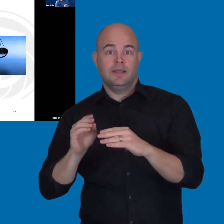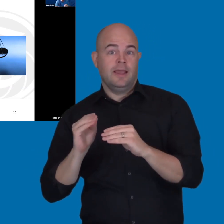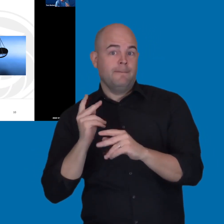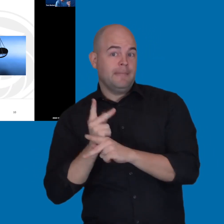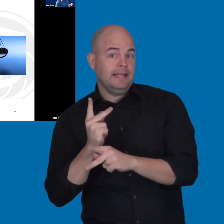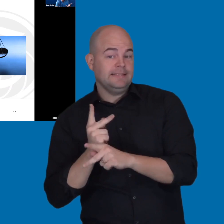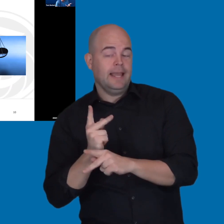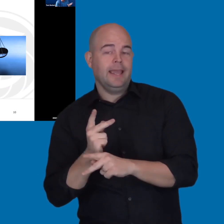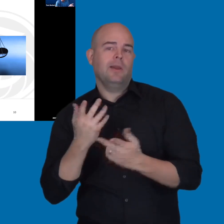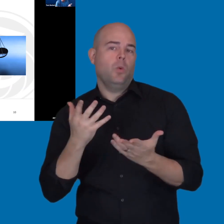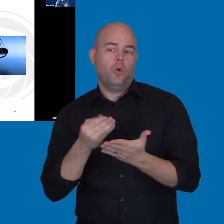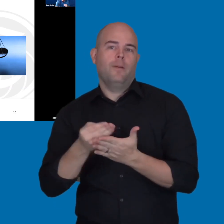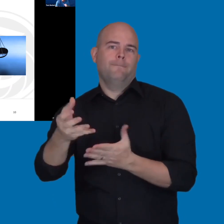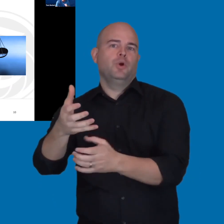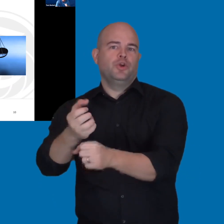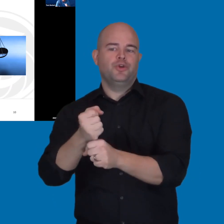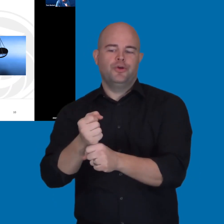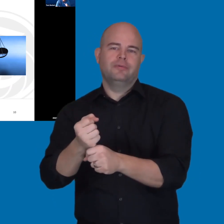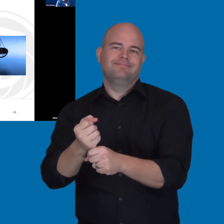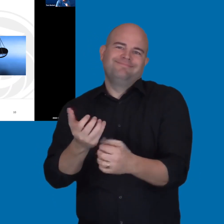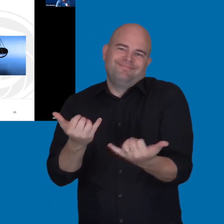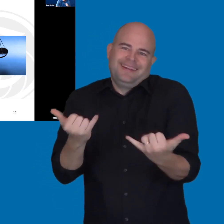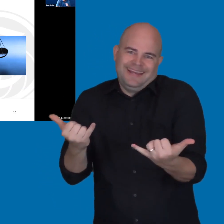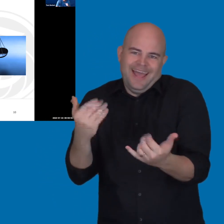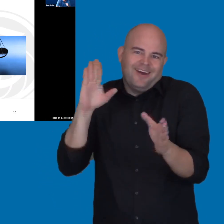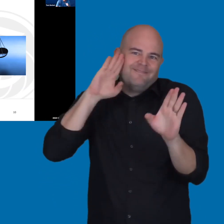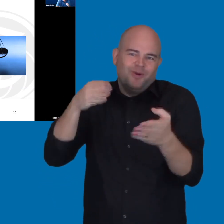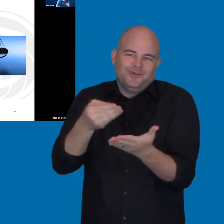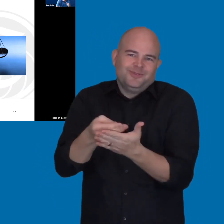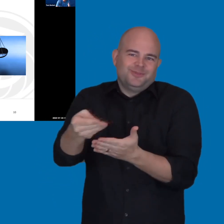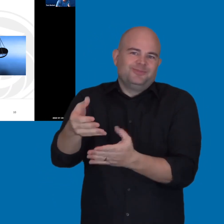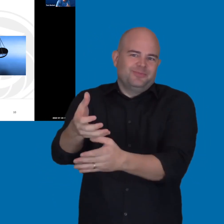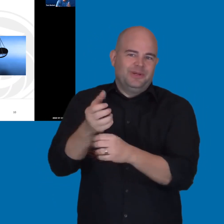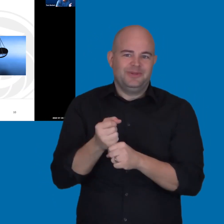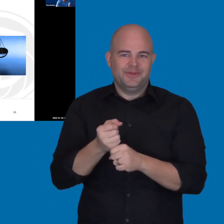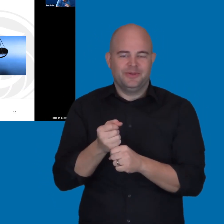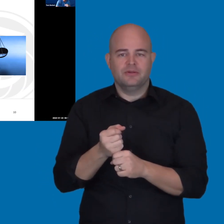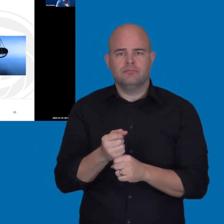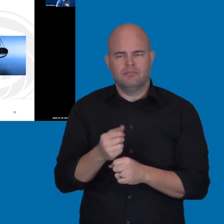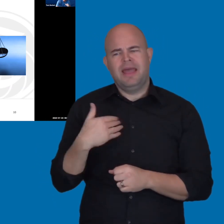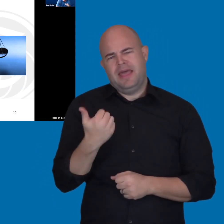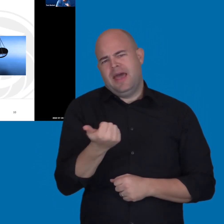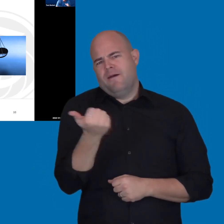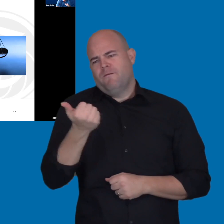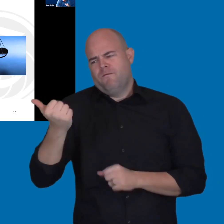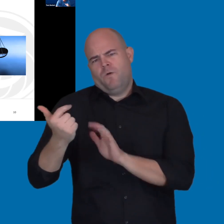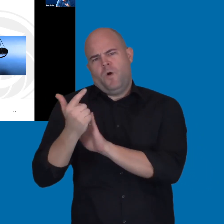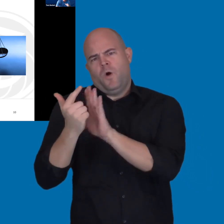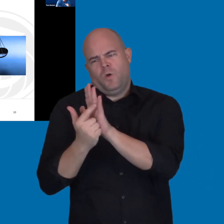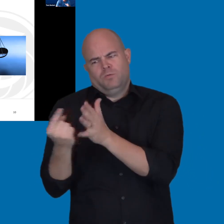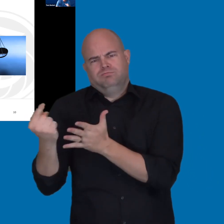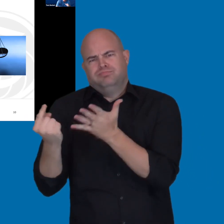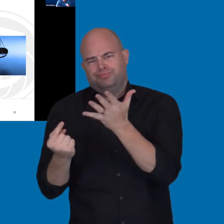So, procurement being the main topic of this presentation. There's also a number of other laws that apply to us